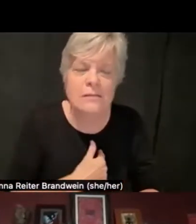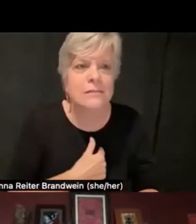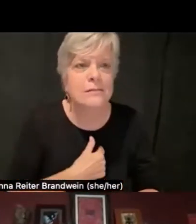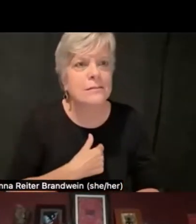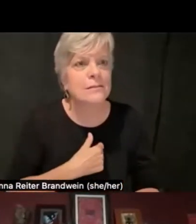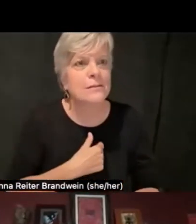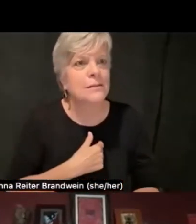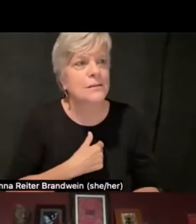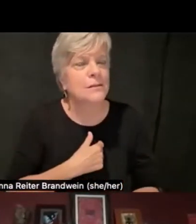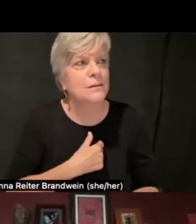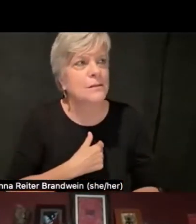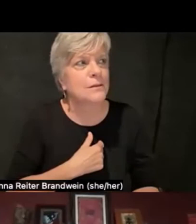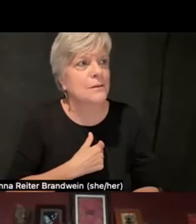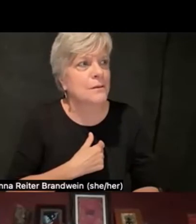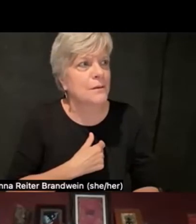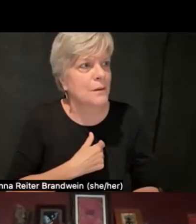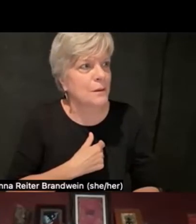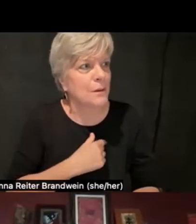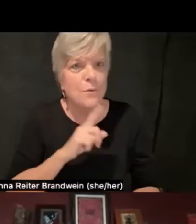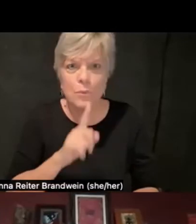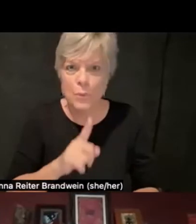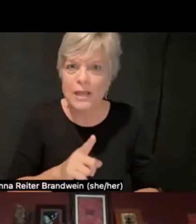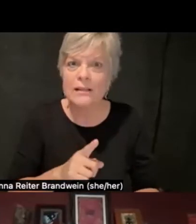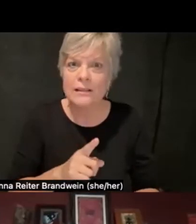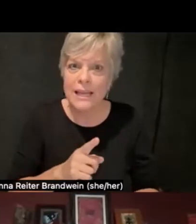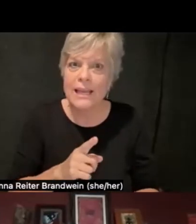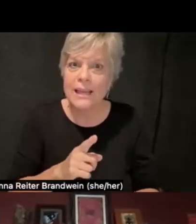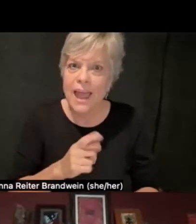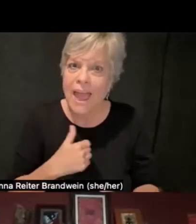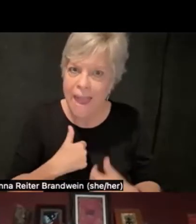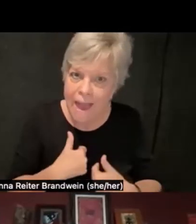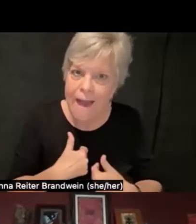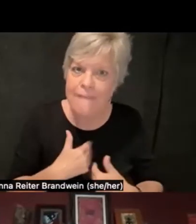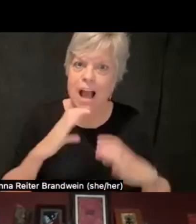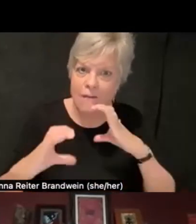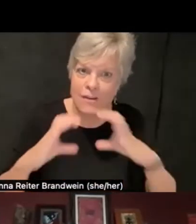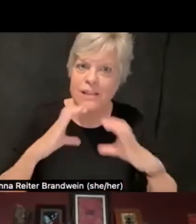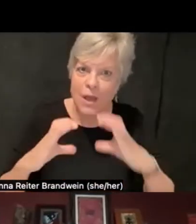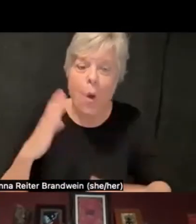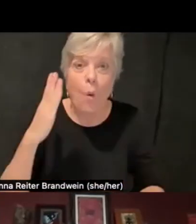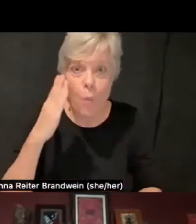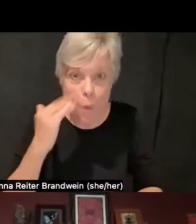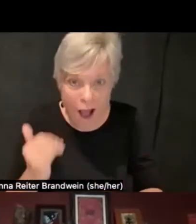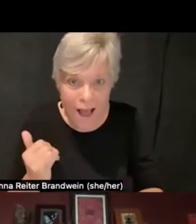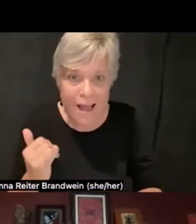it allowed us to have these conversations because now it's coming from a place of empathy,